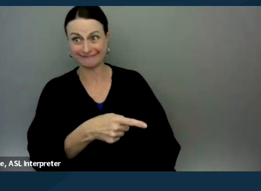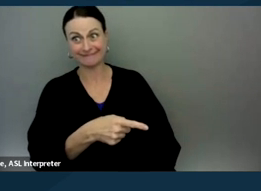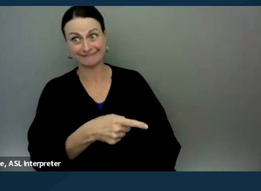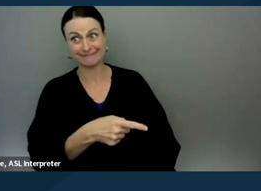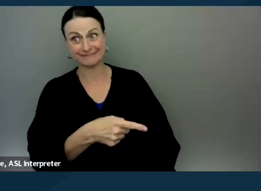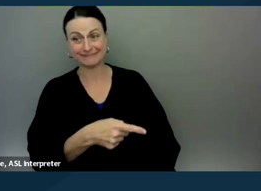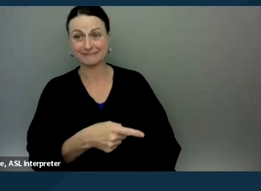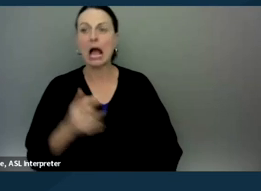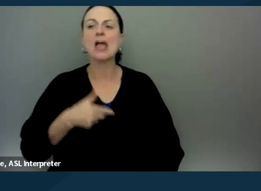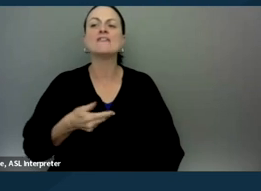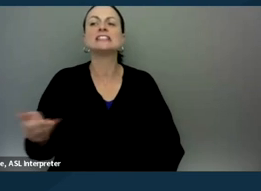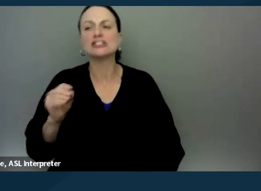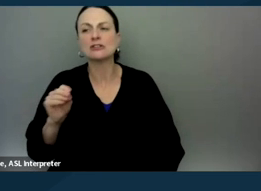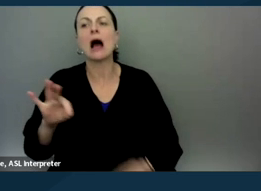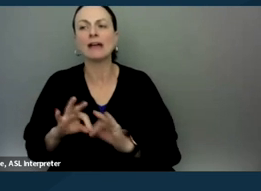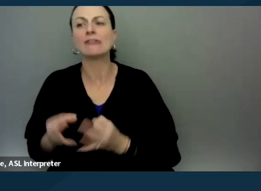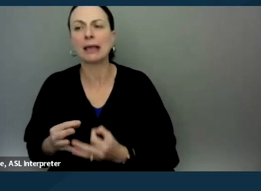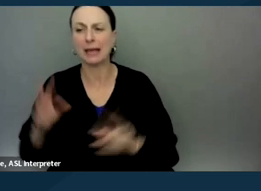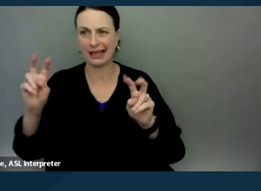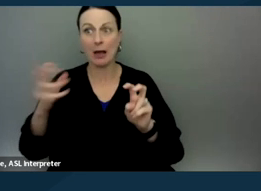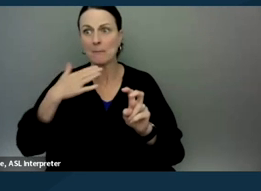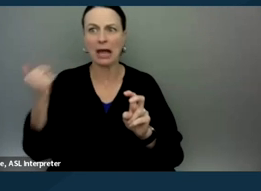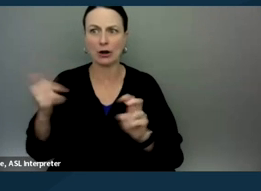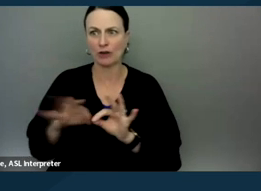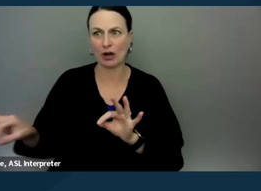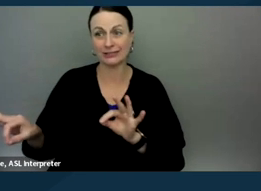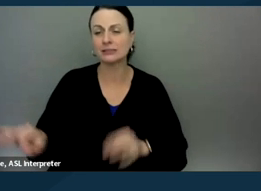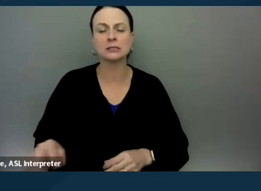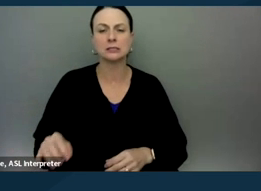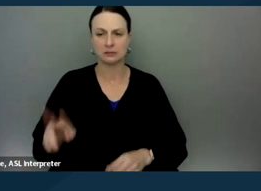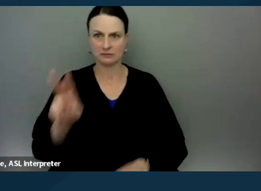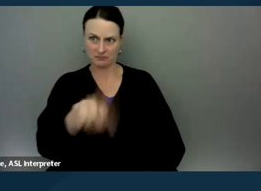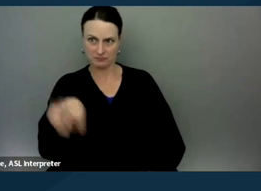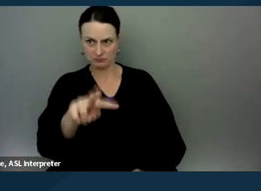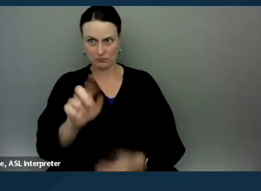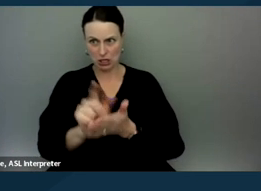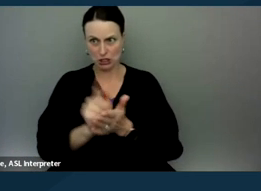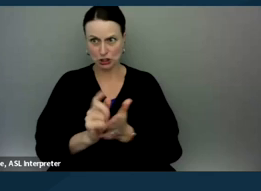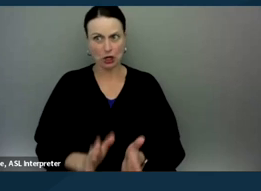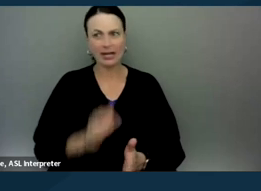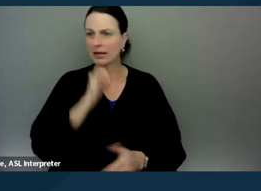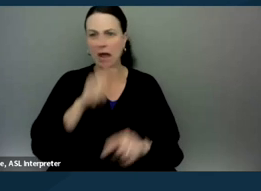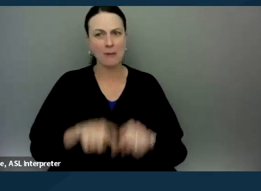whether or not you are seen as an attorney in a situation is not based on your interpretation,